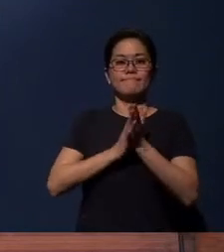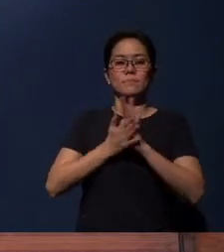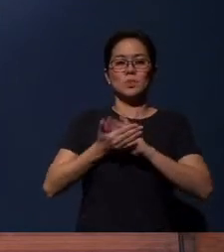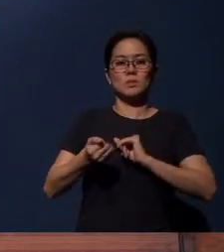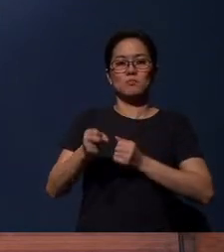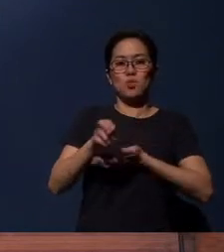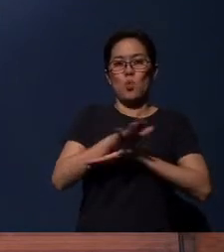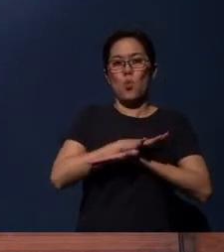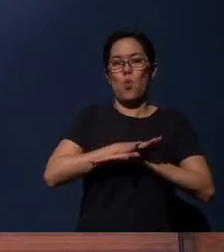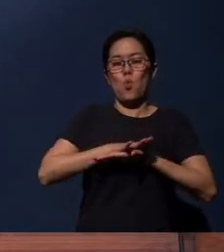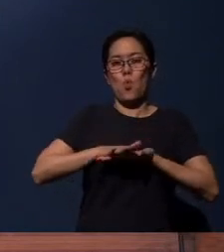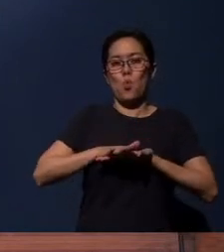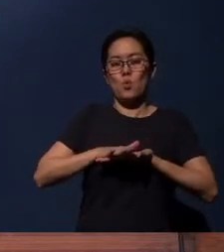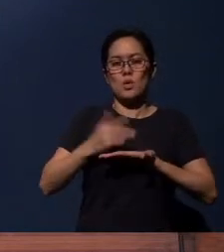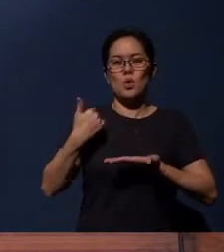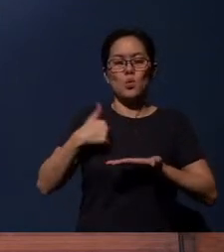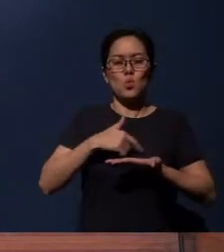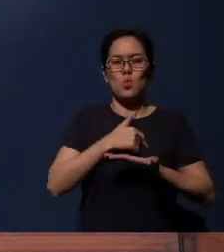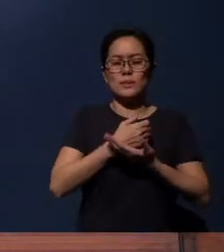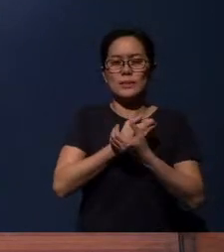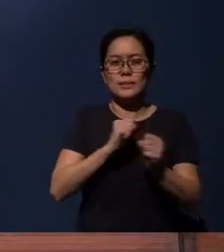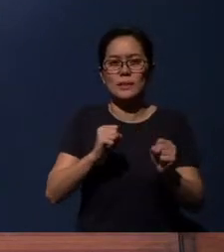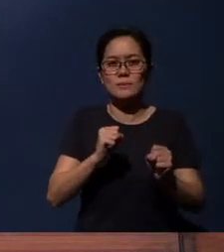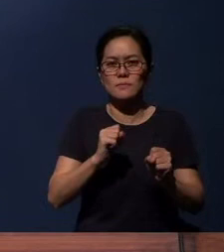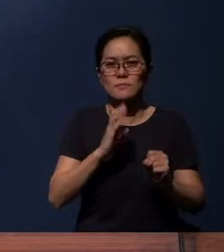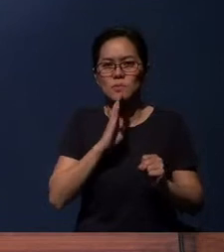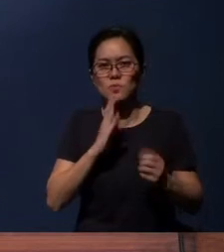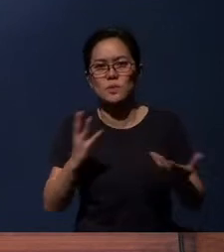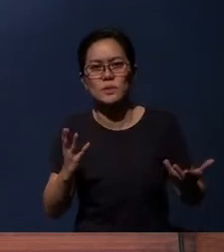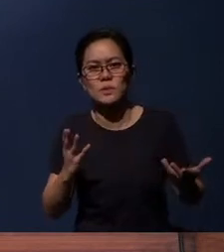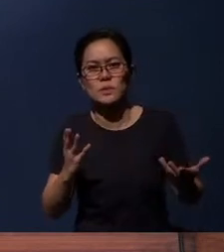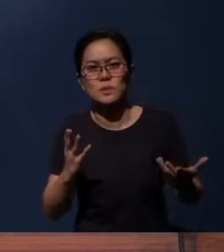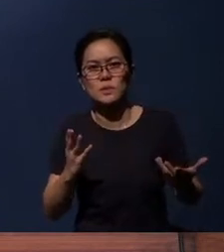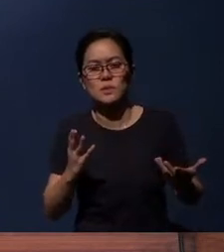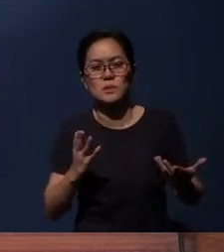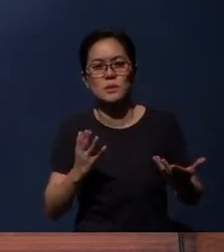What are we saved for? Our salvation. And what are we saved from?